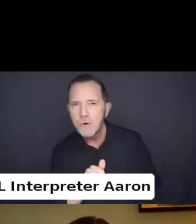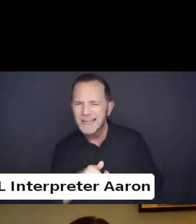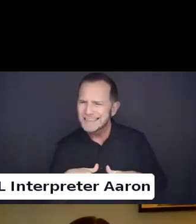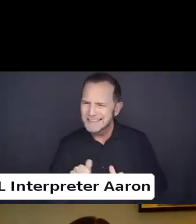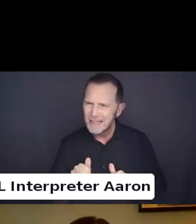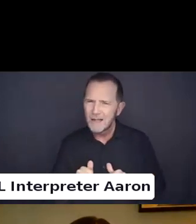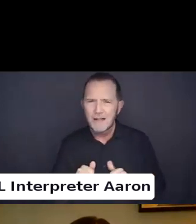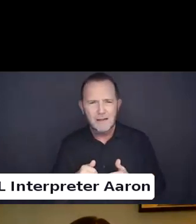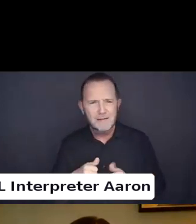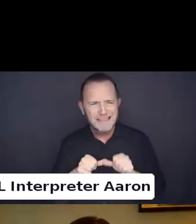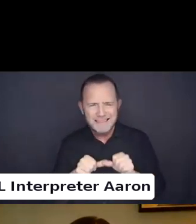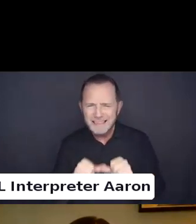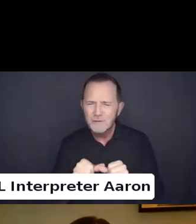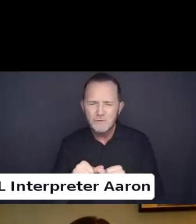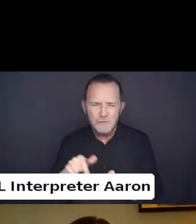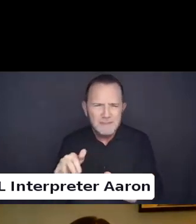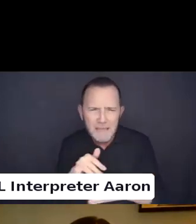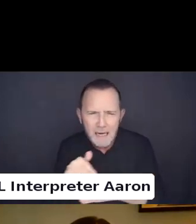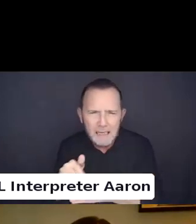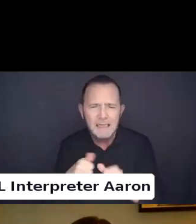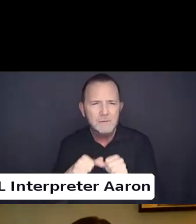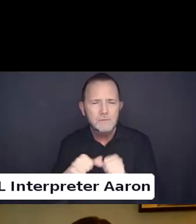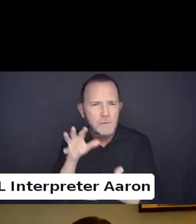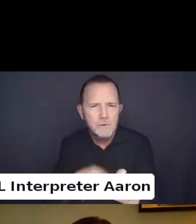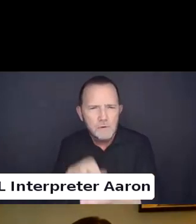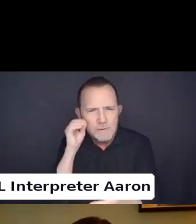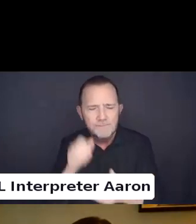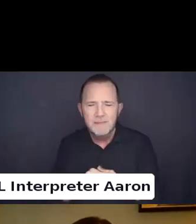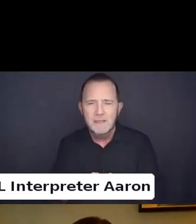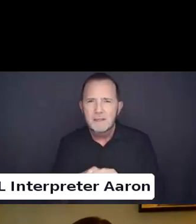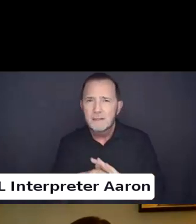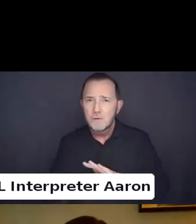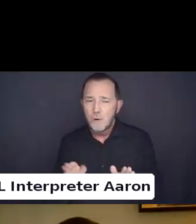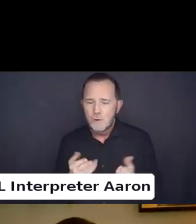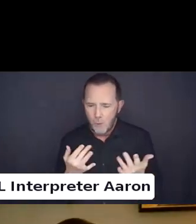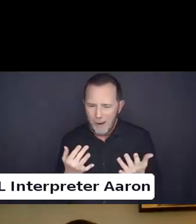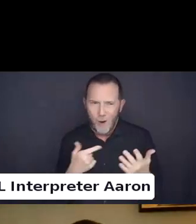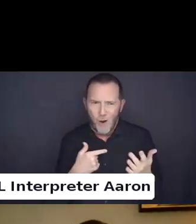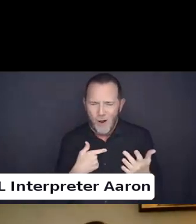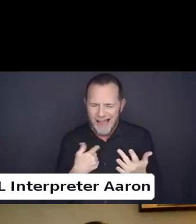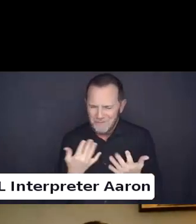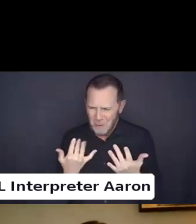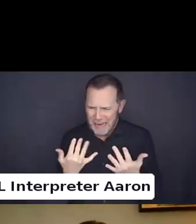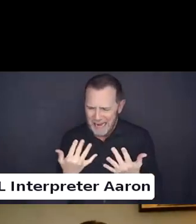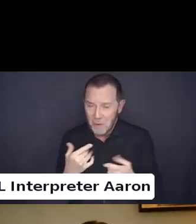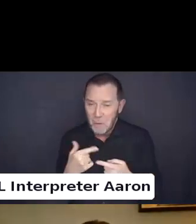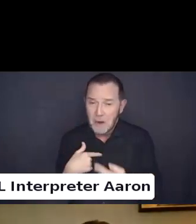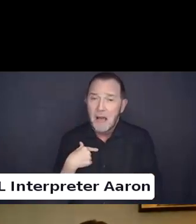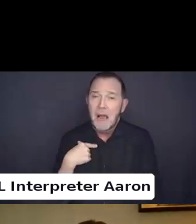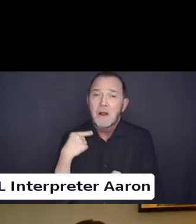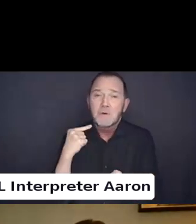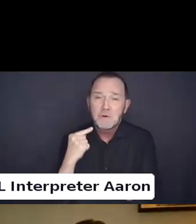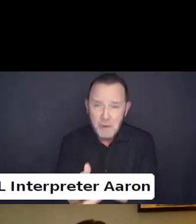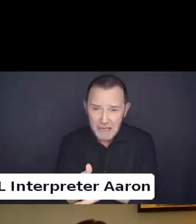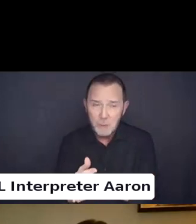Don't wait until you go to a certain point to try.